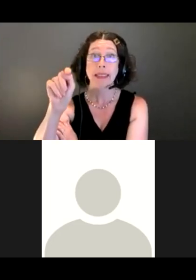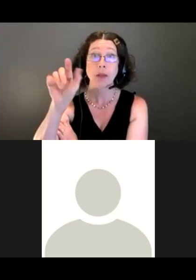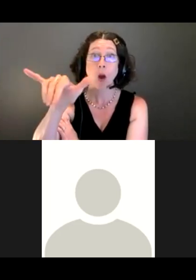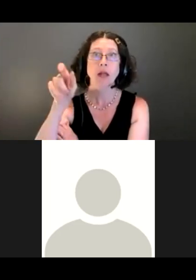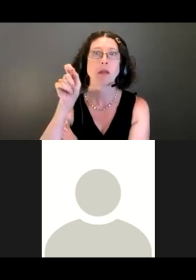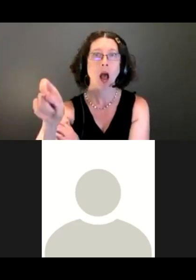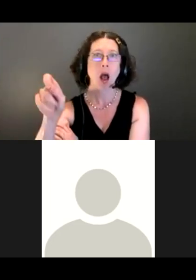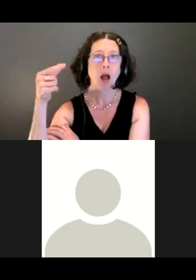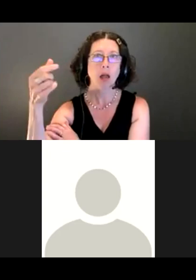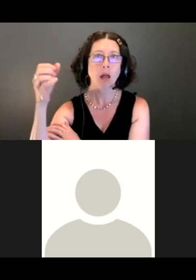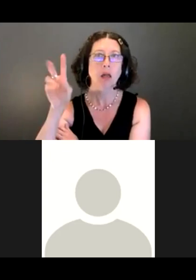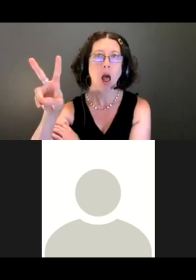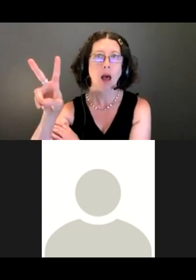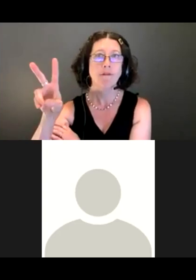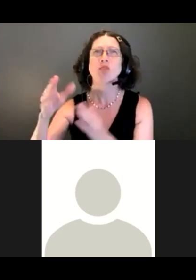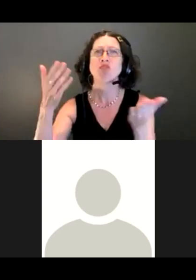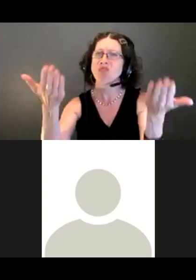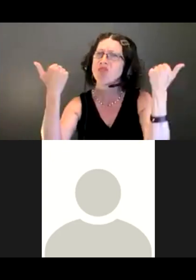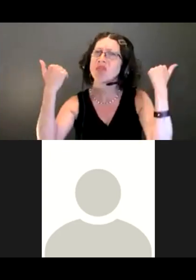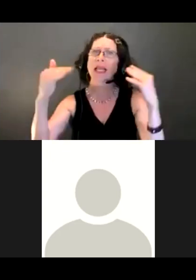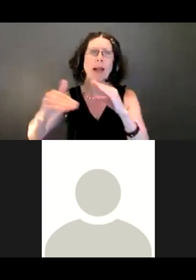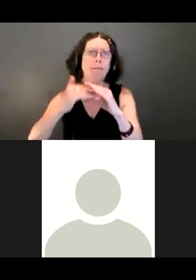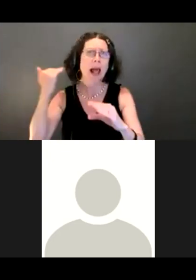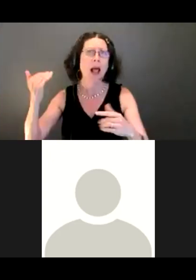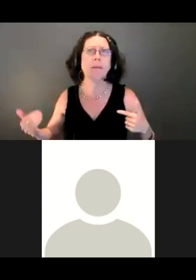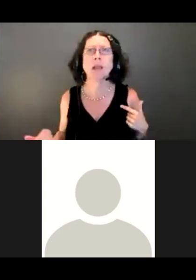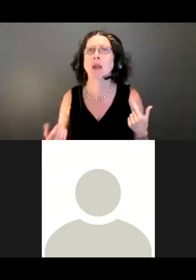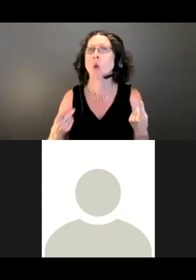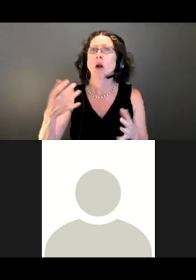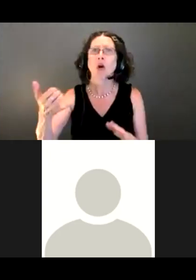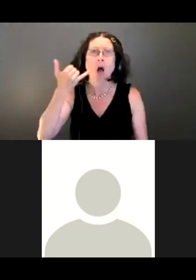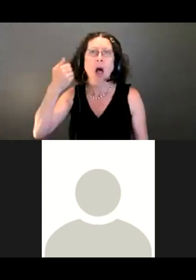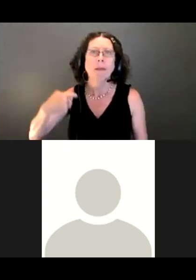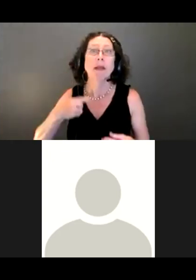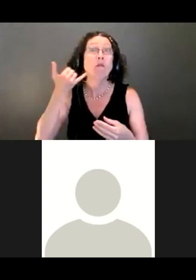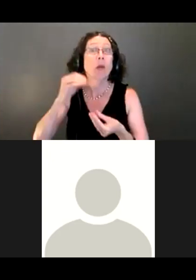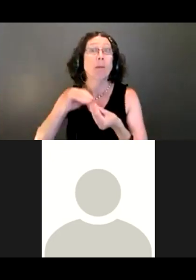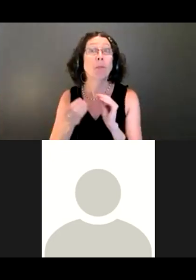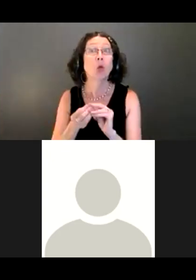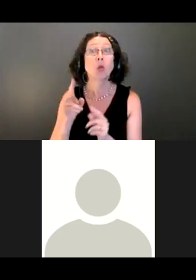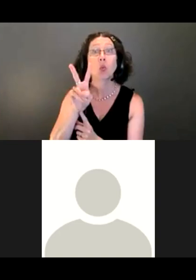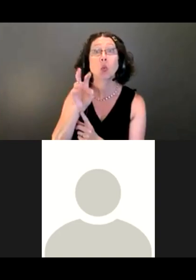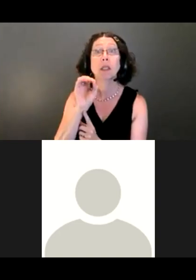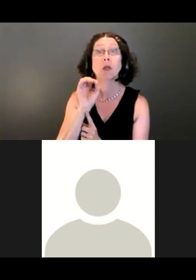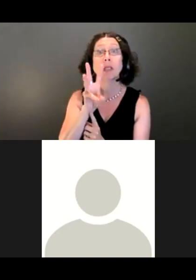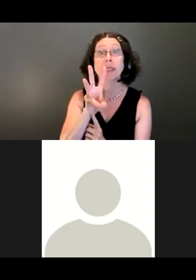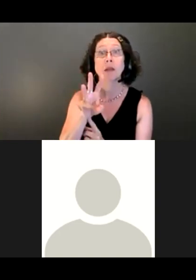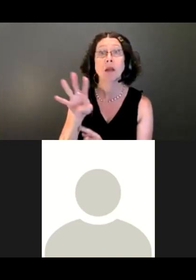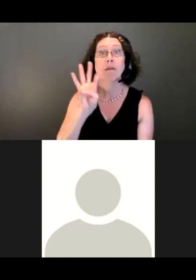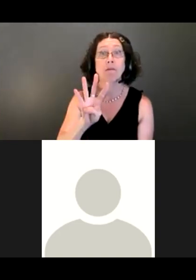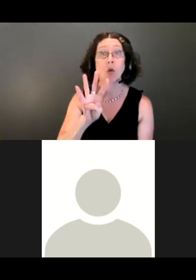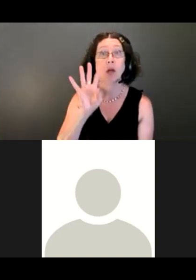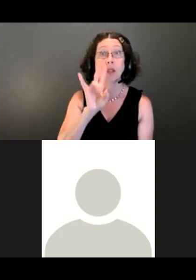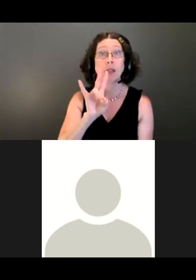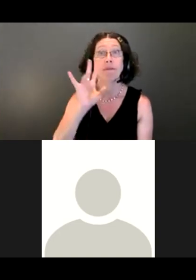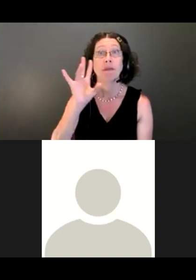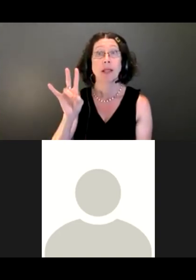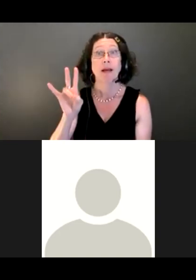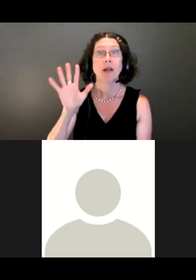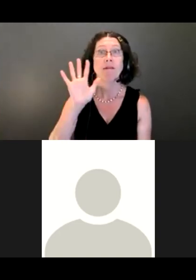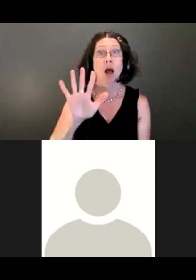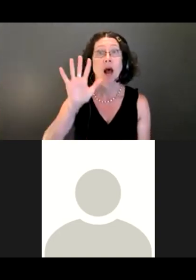So you can email me or call me at 206-477-5502.